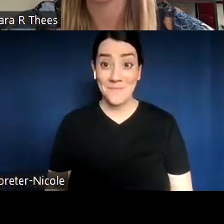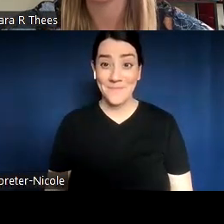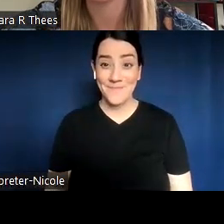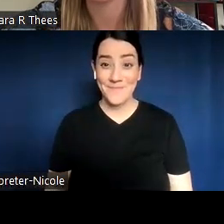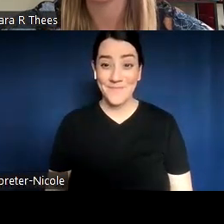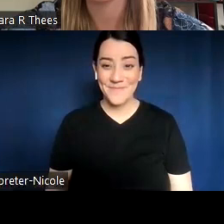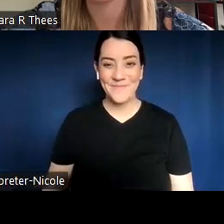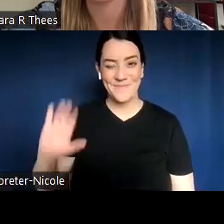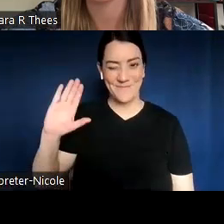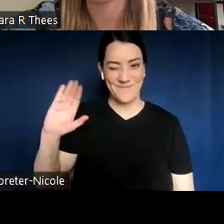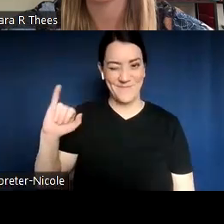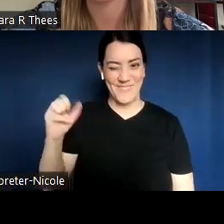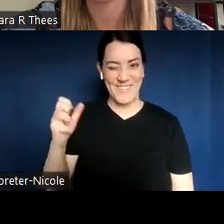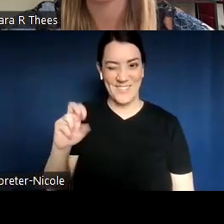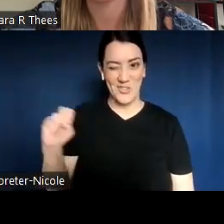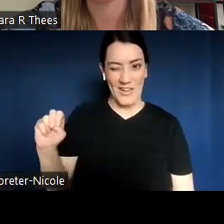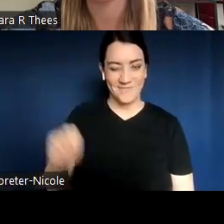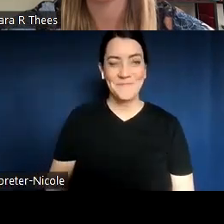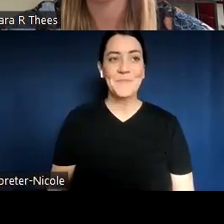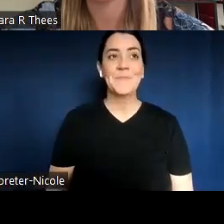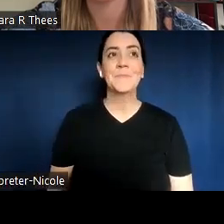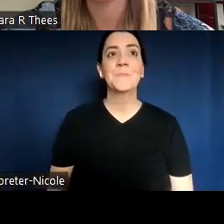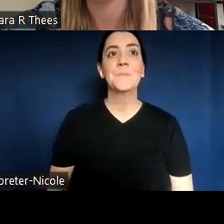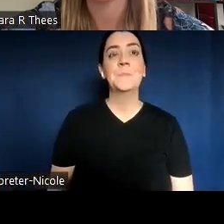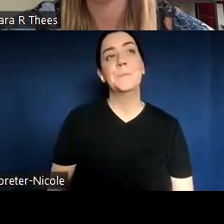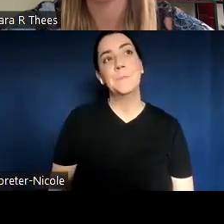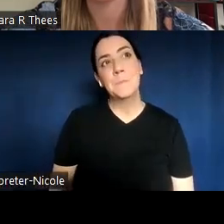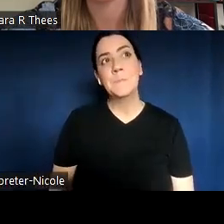This is Jen. I would say that it was really great.